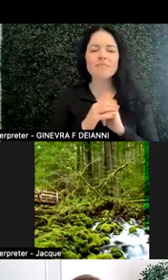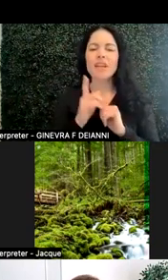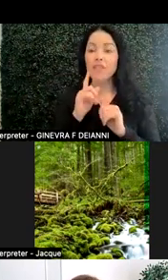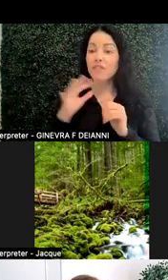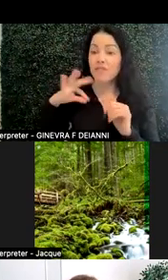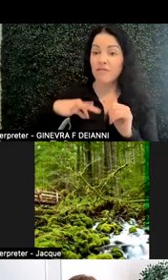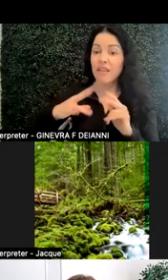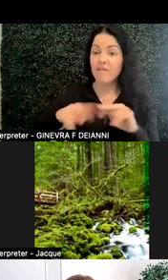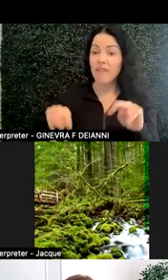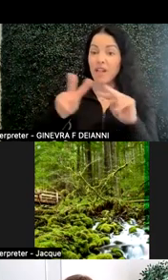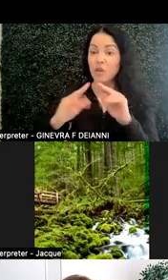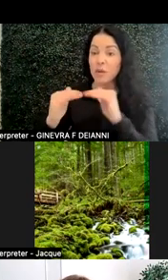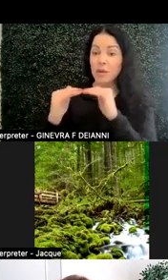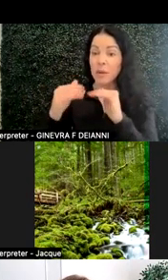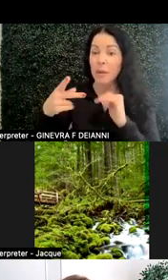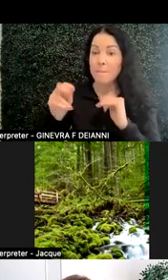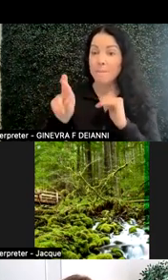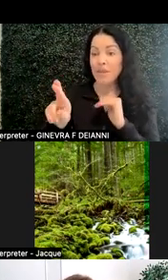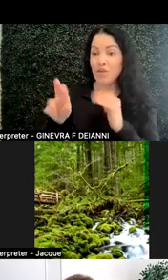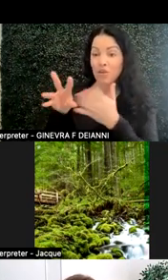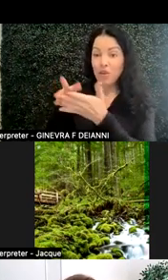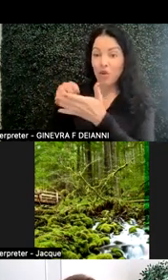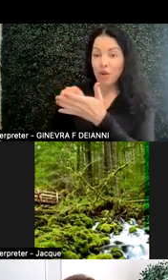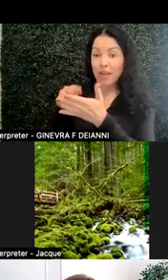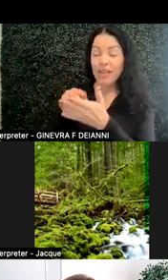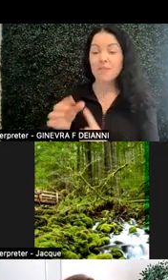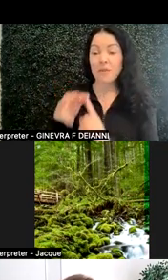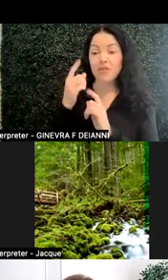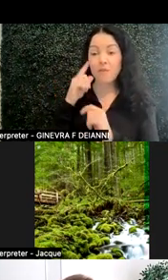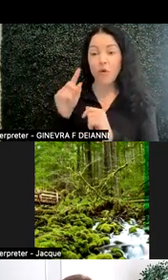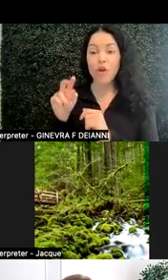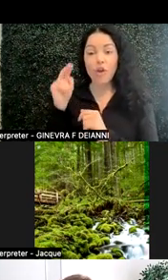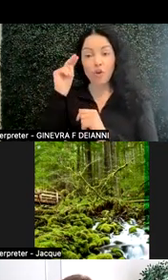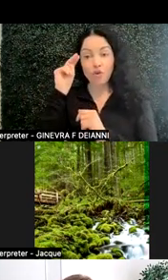for the neurotypical peers who are learning a new way of perceiving the world,